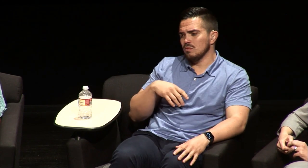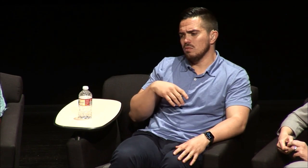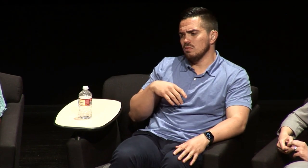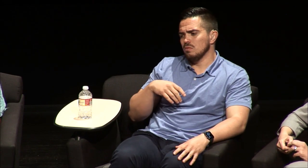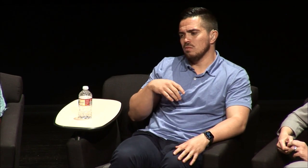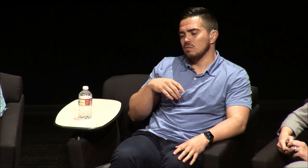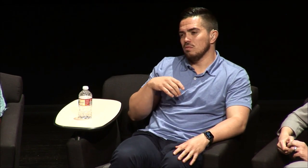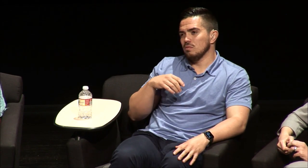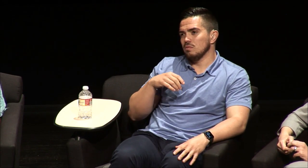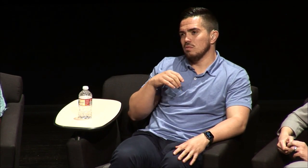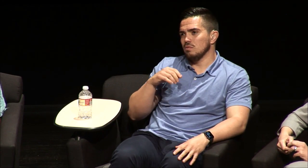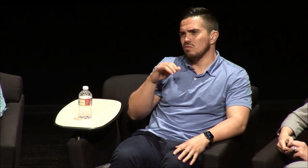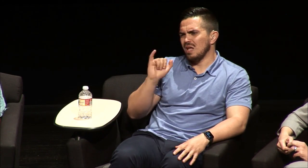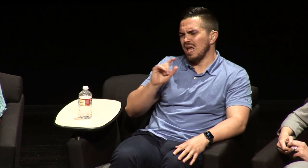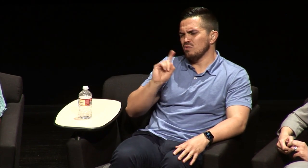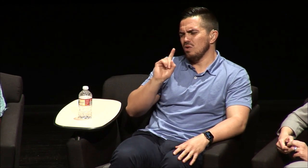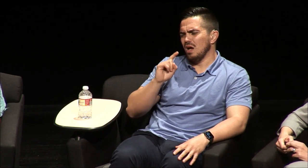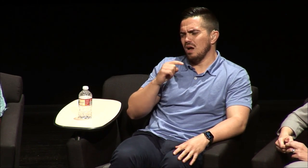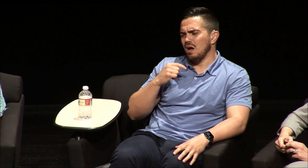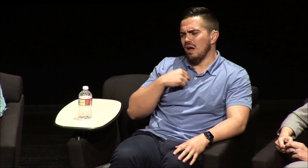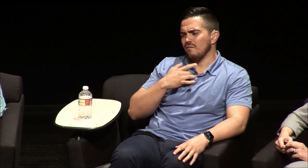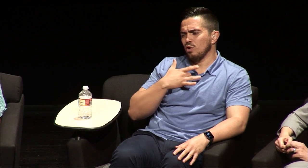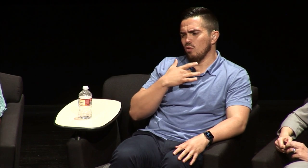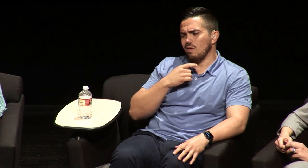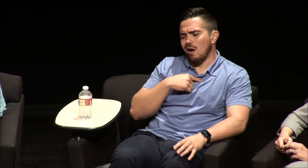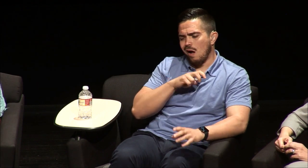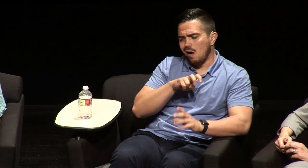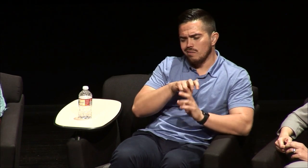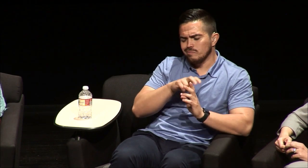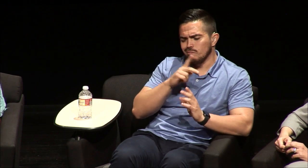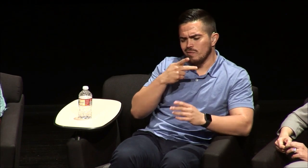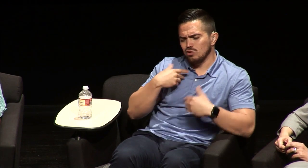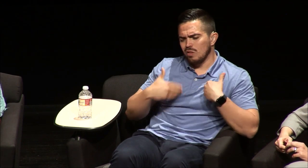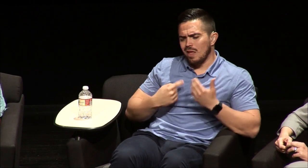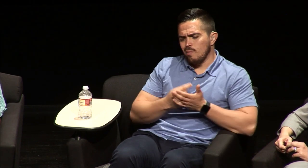older parent who's fluent in their language so that's where I feel like you